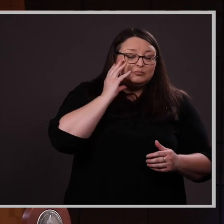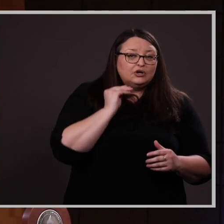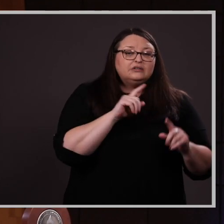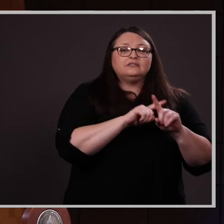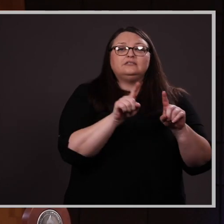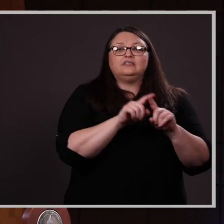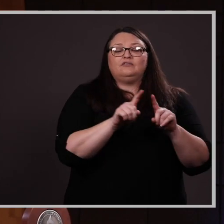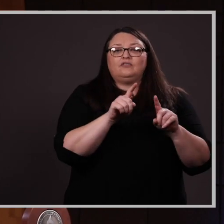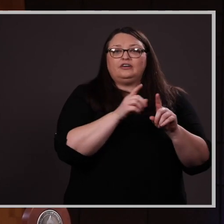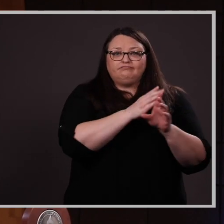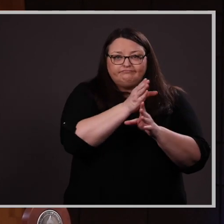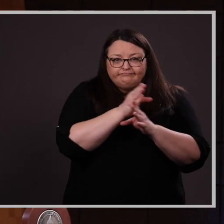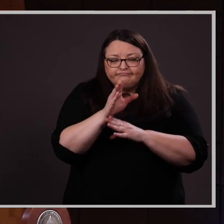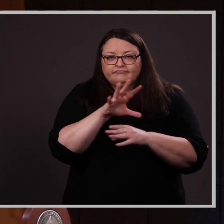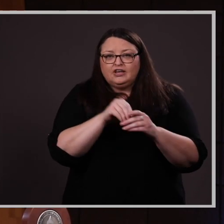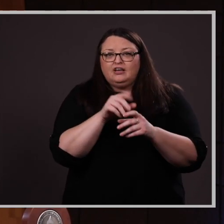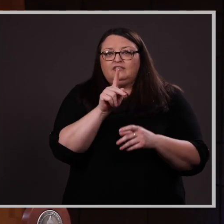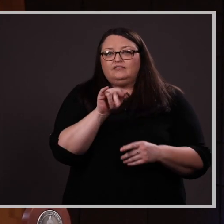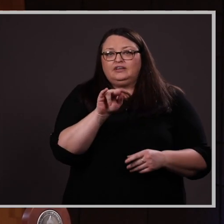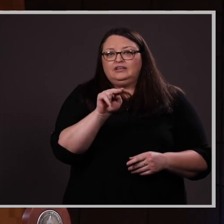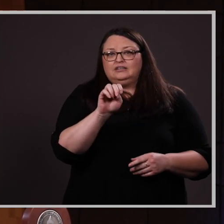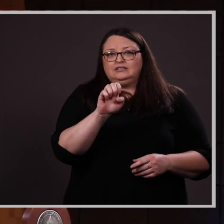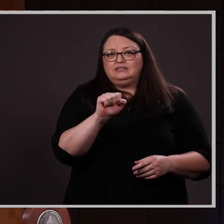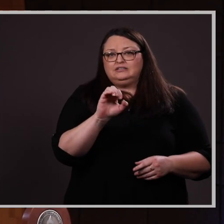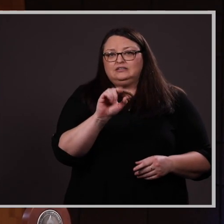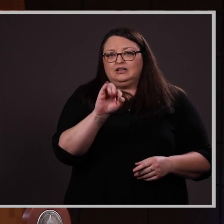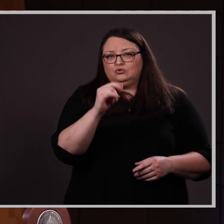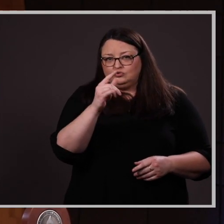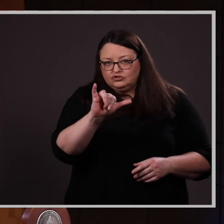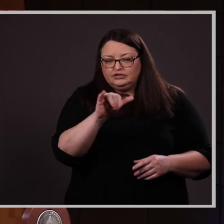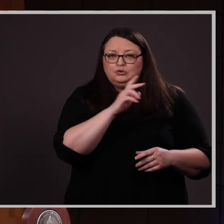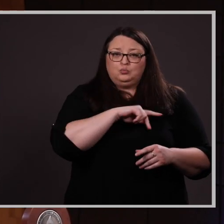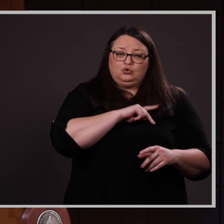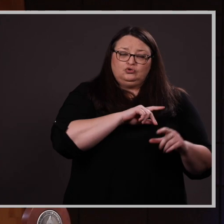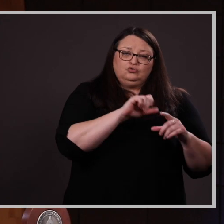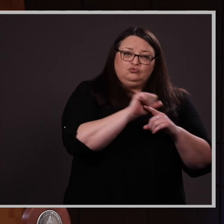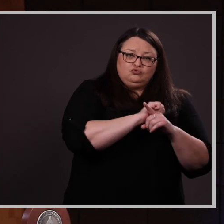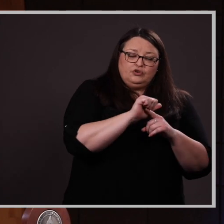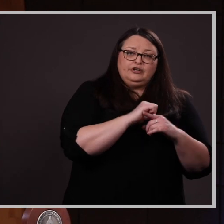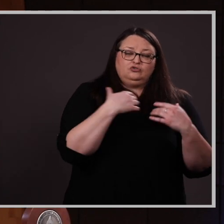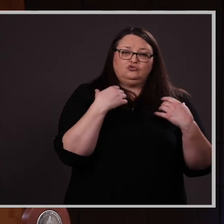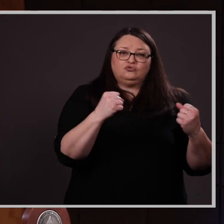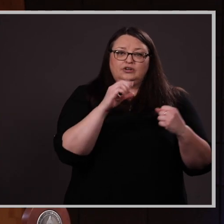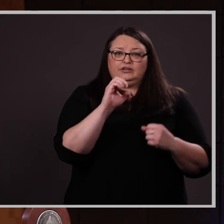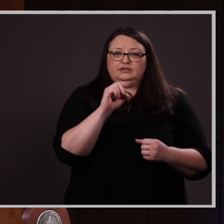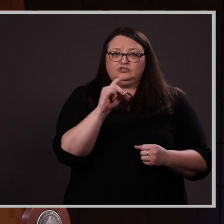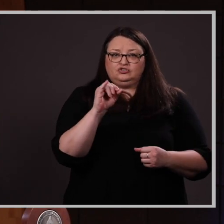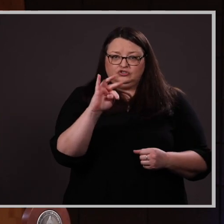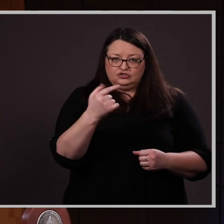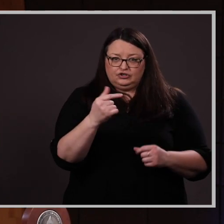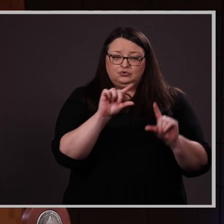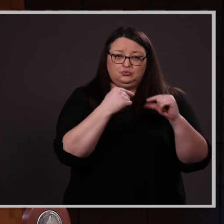domains of kinesiology (i.e. personal training, strength and conditioning, and group exercise)